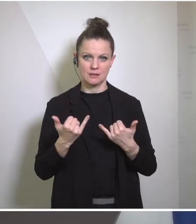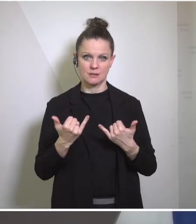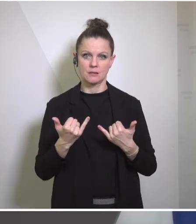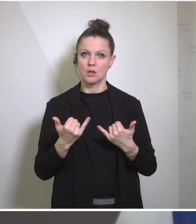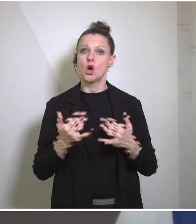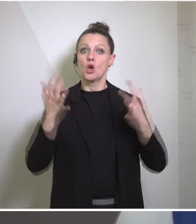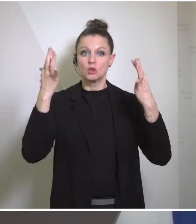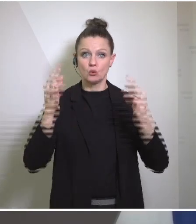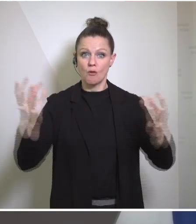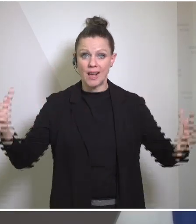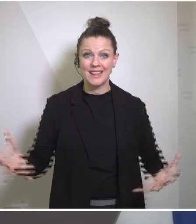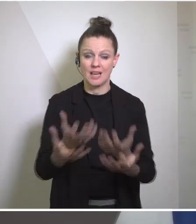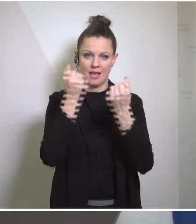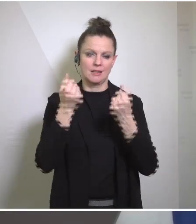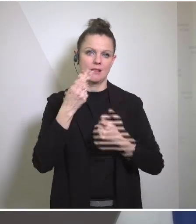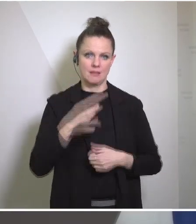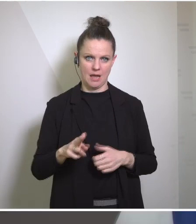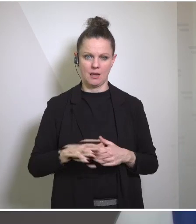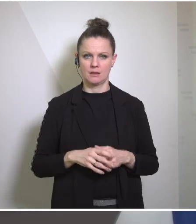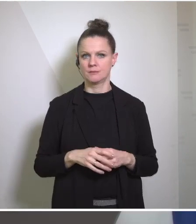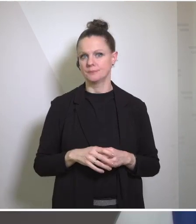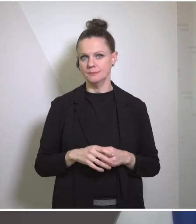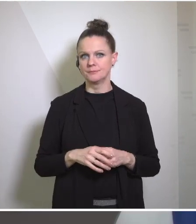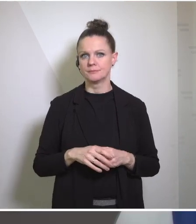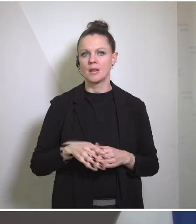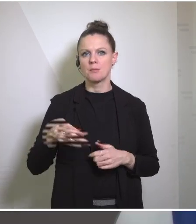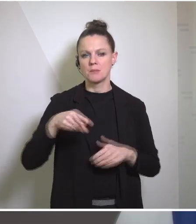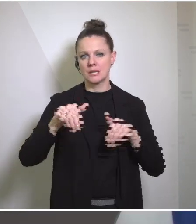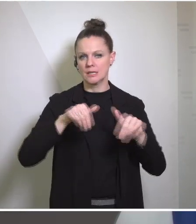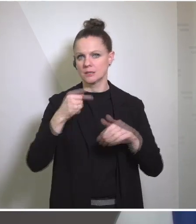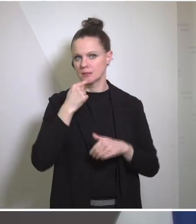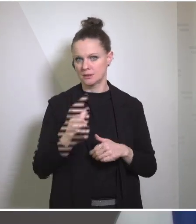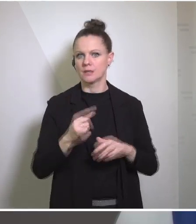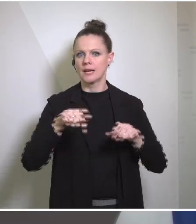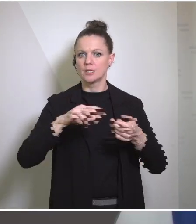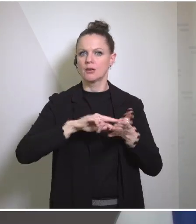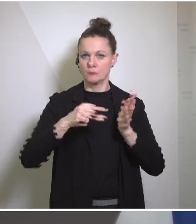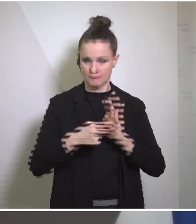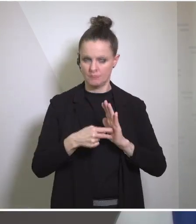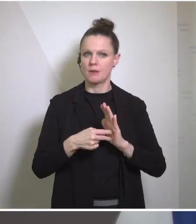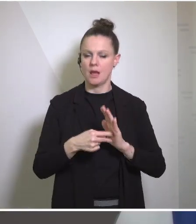It's simply that the prime minister was presented with a plan and that he has given a green light.